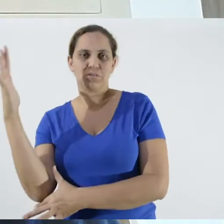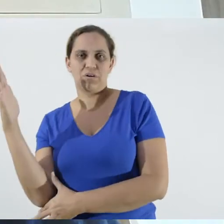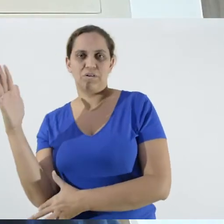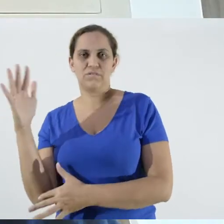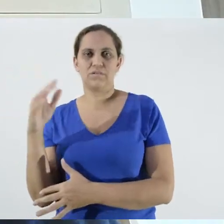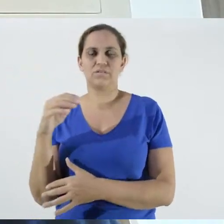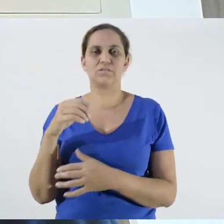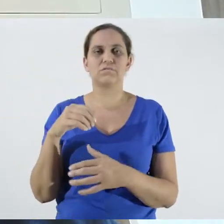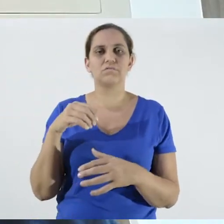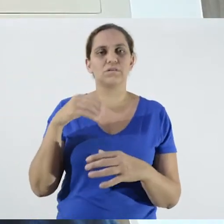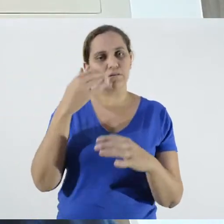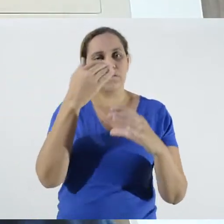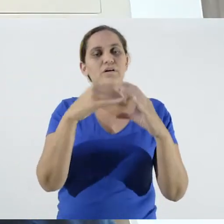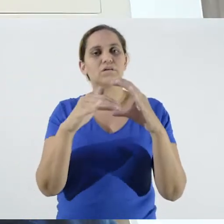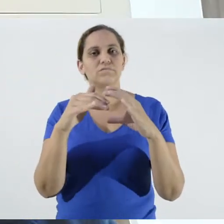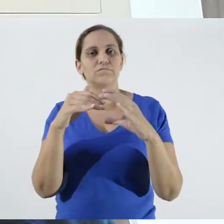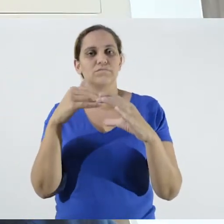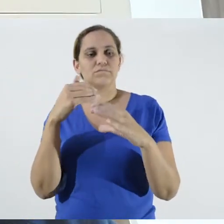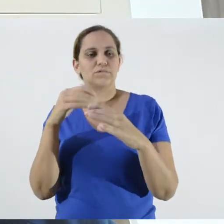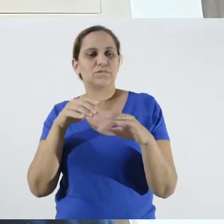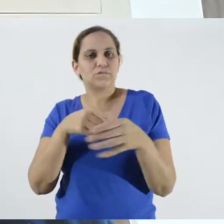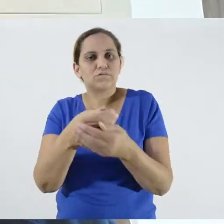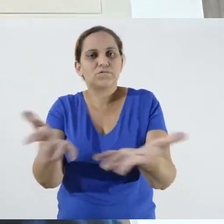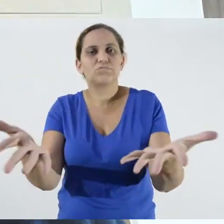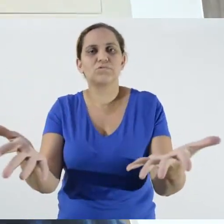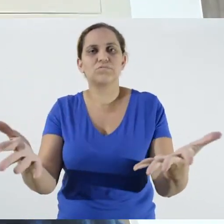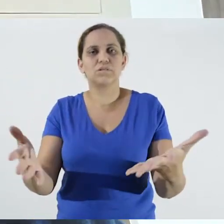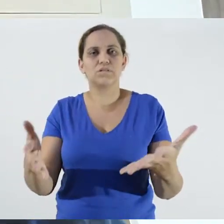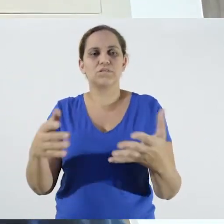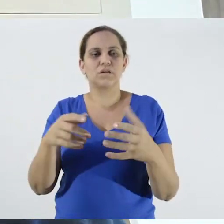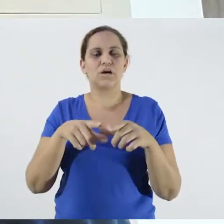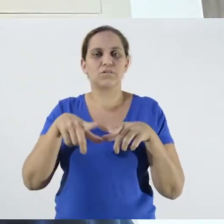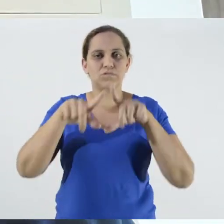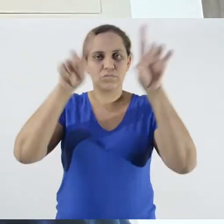is being made available to employees.